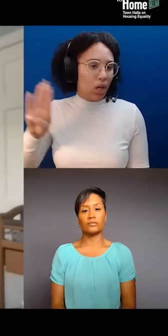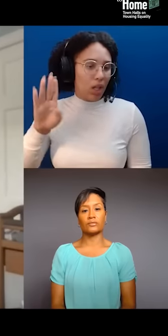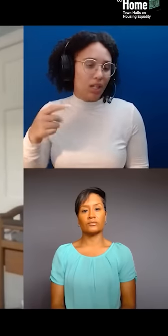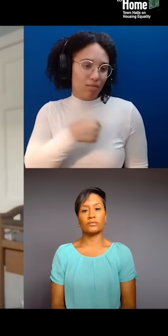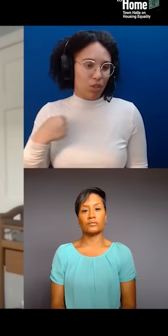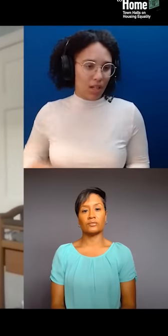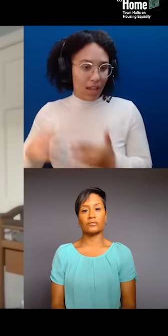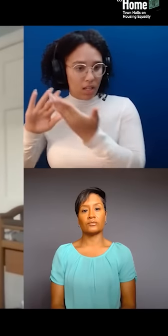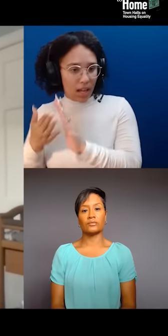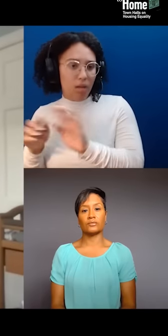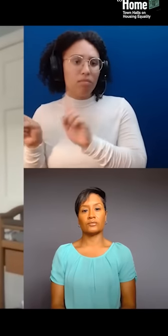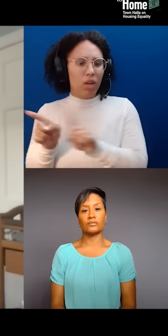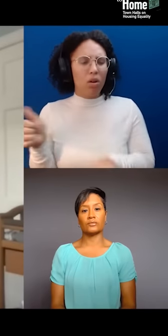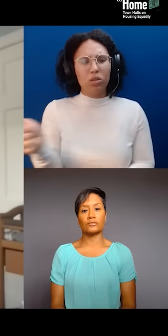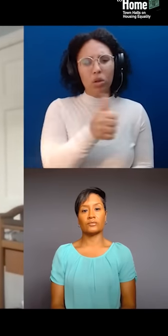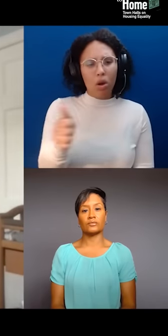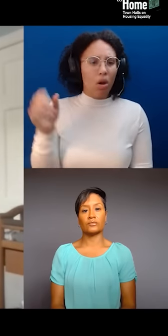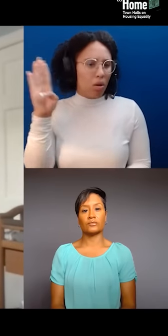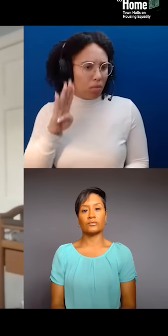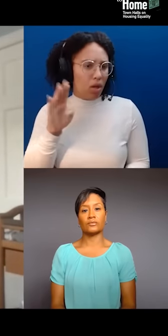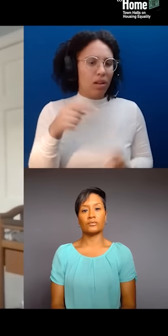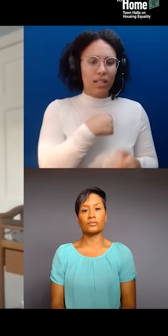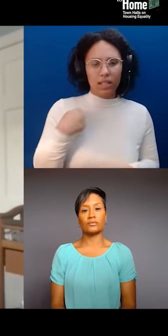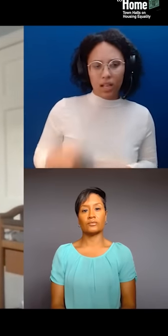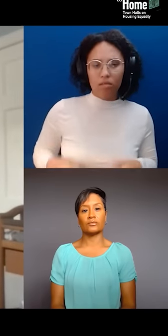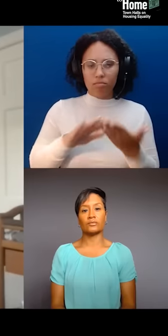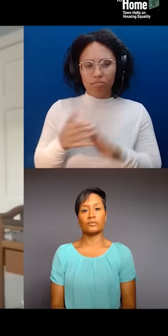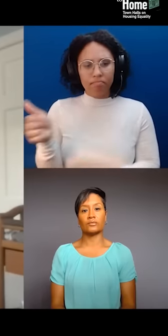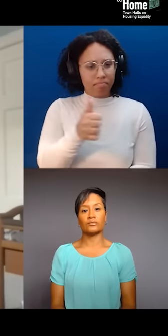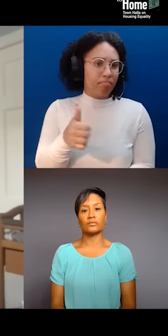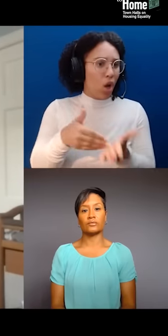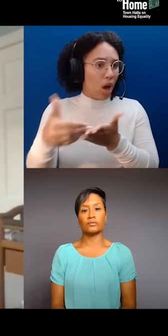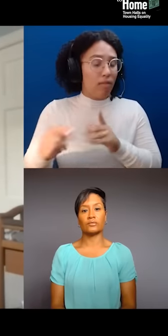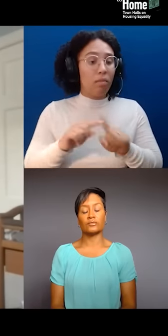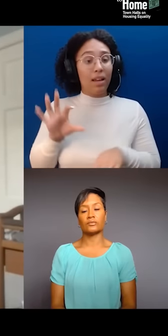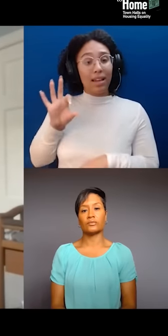and Chinatown quite frequently. But after 9/11, as folks might know,